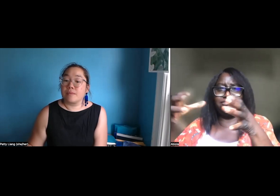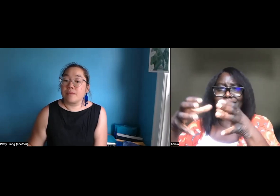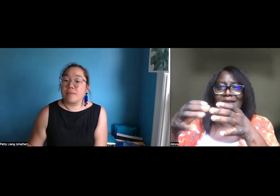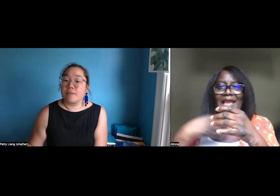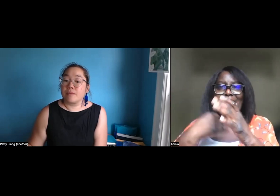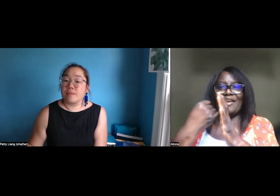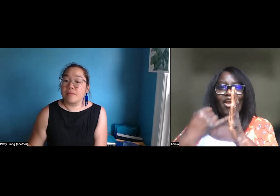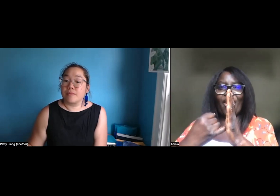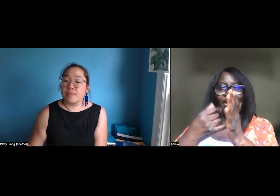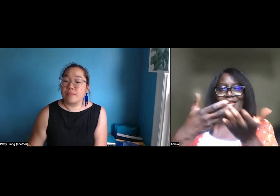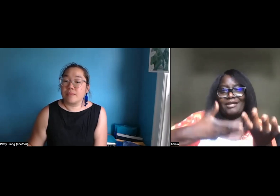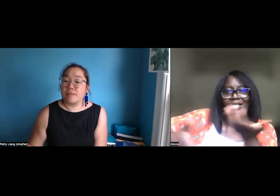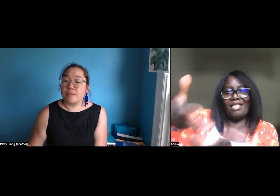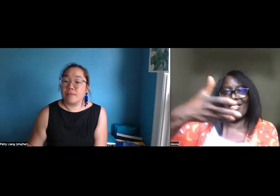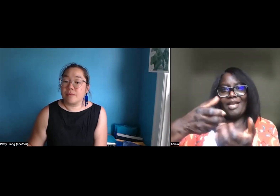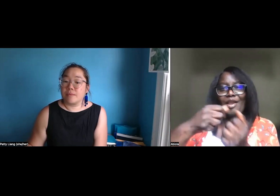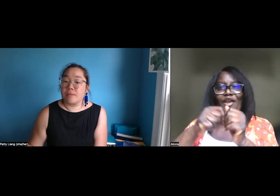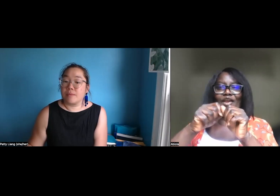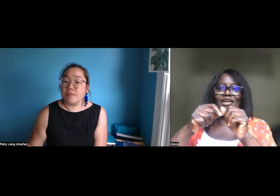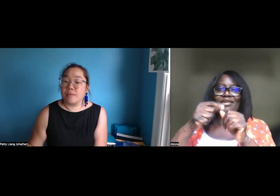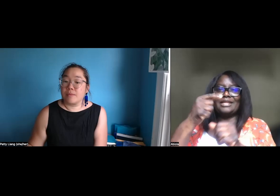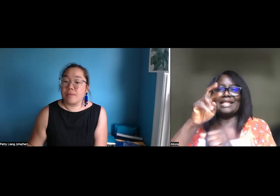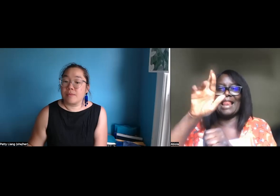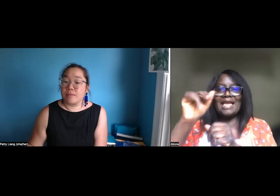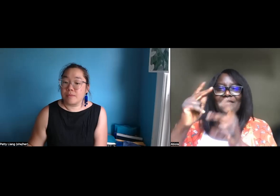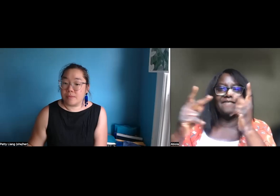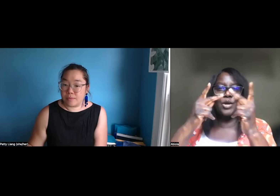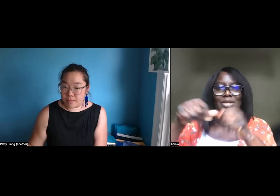Are you ever planning to host an art social organization?